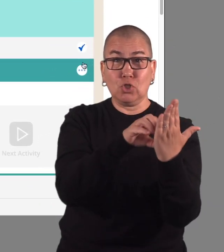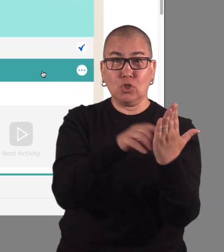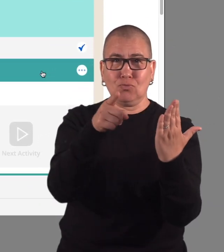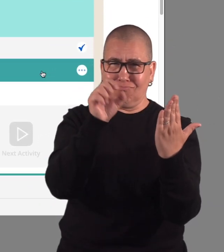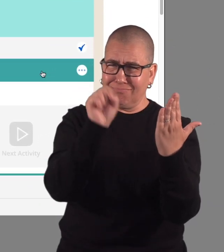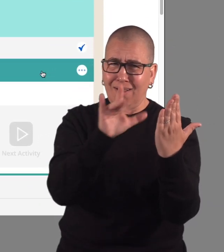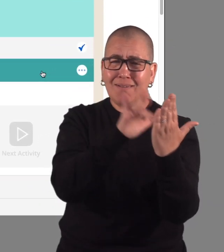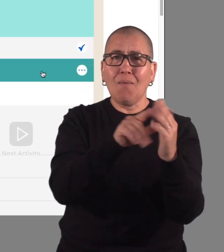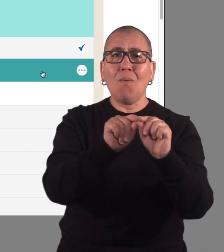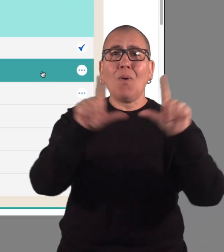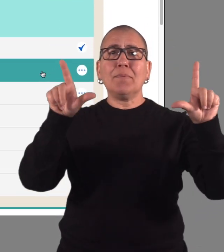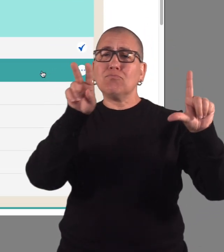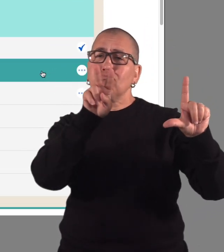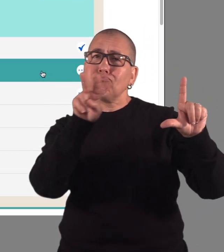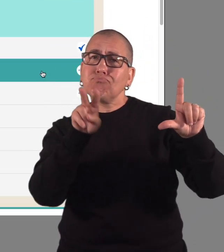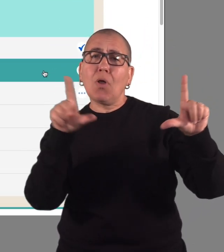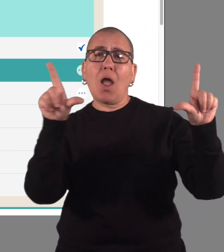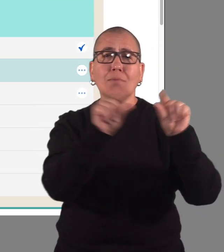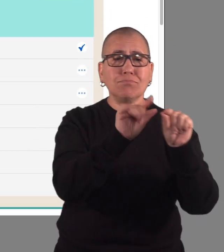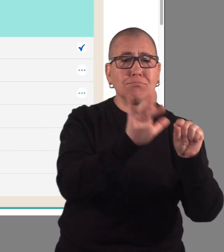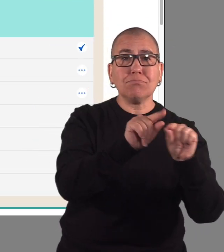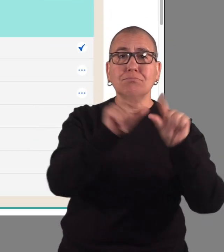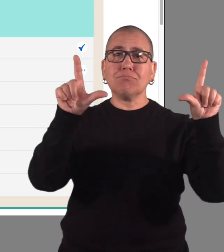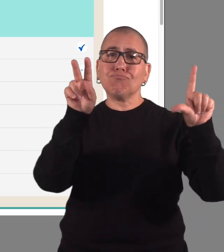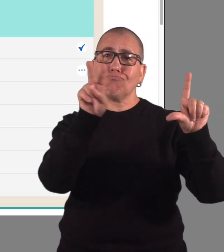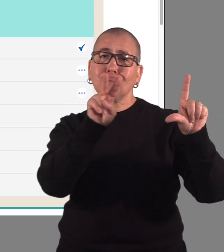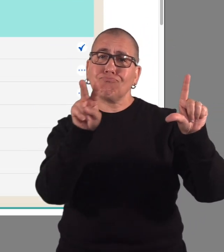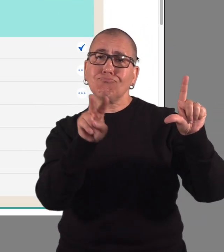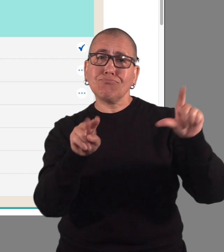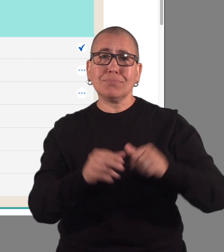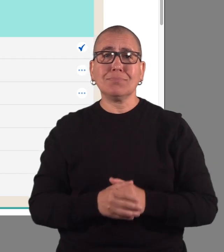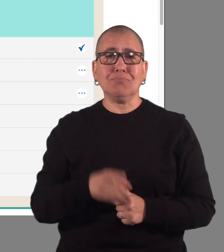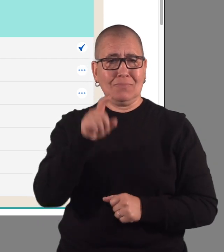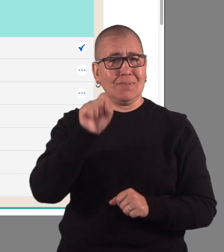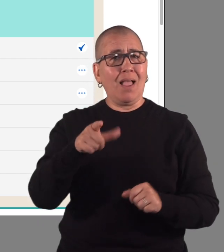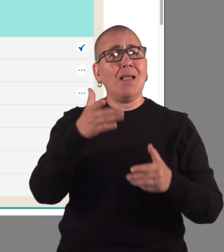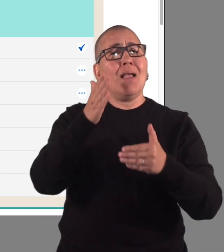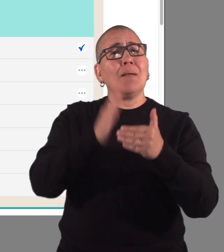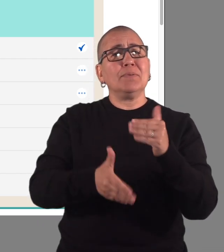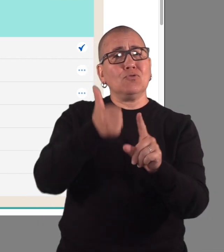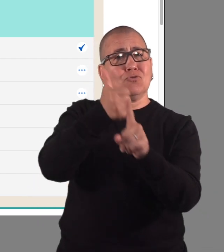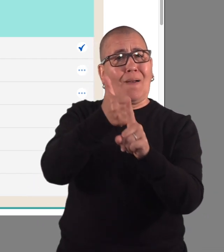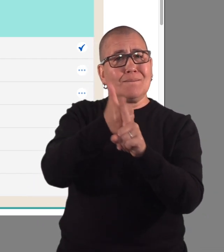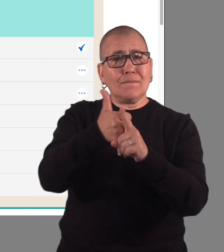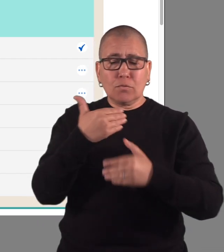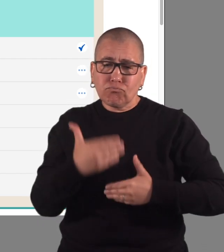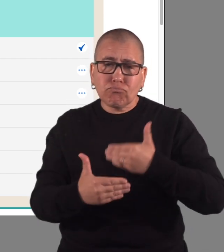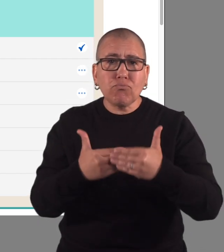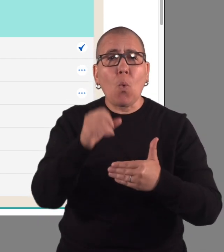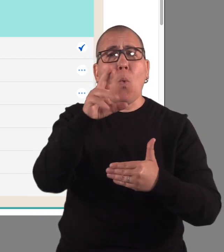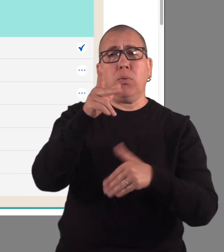that you can open and close. You can complete these activities on your own